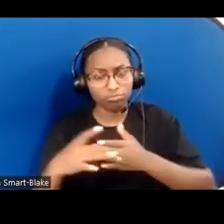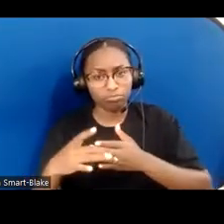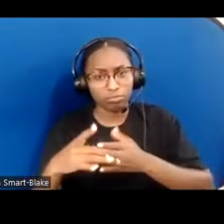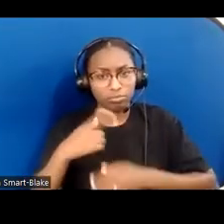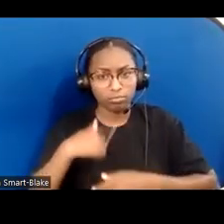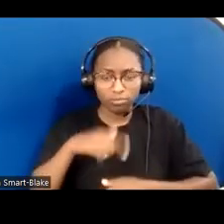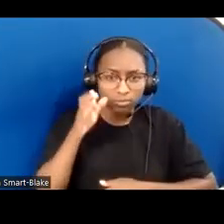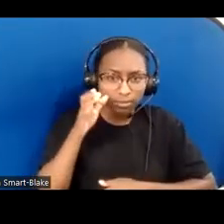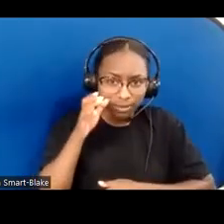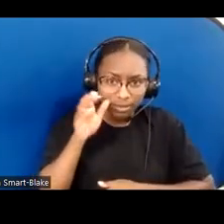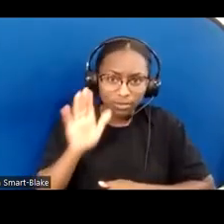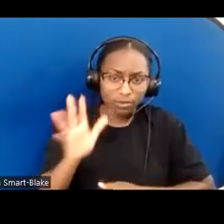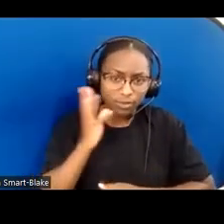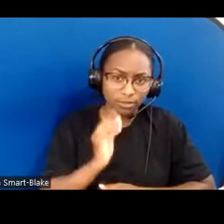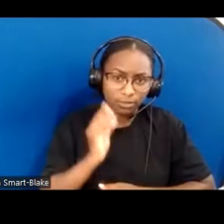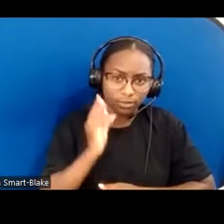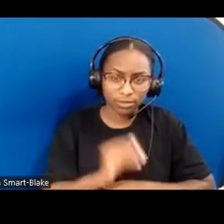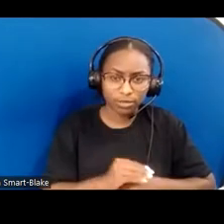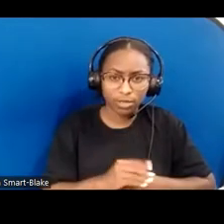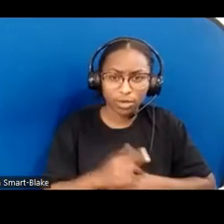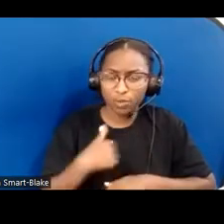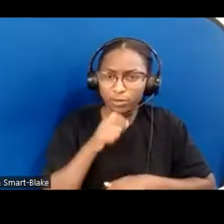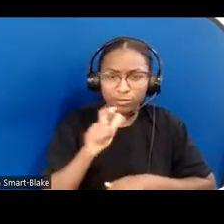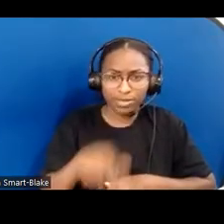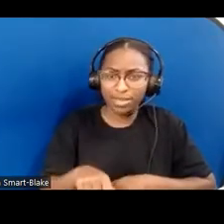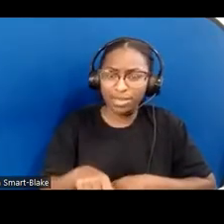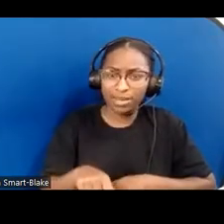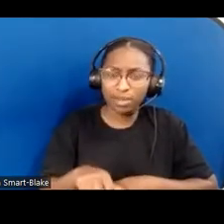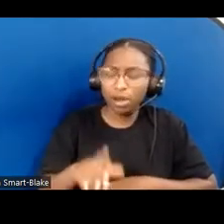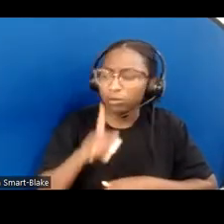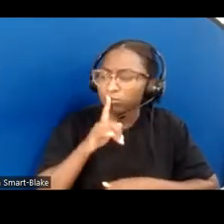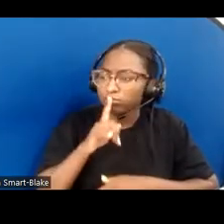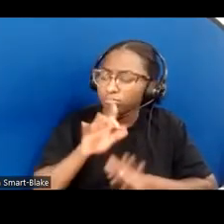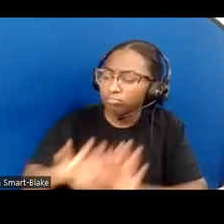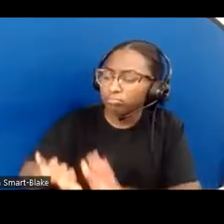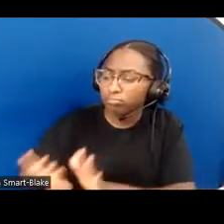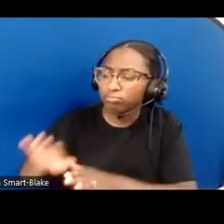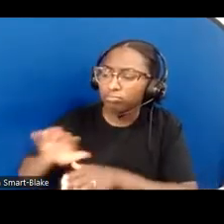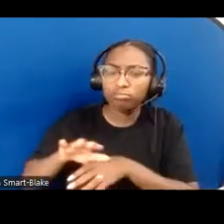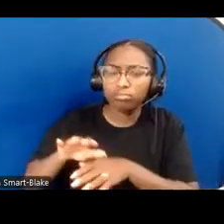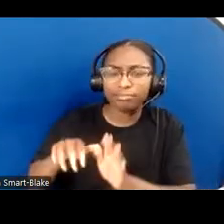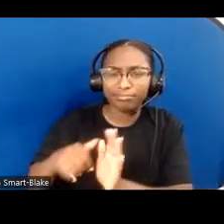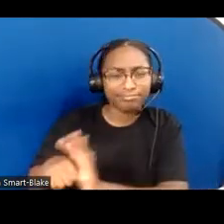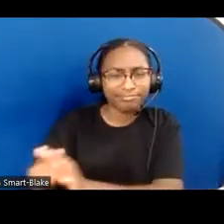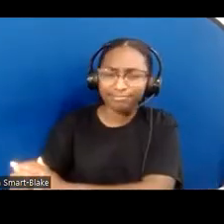instead of clamoring over theirs. That we see and embrace each person for who they are,